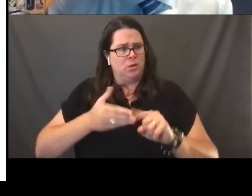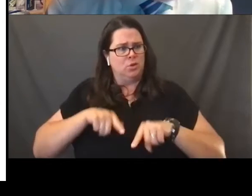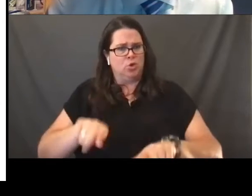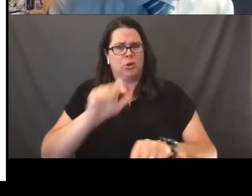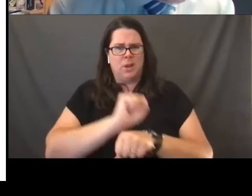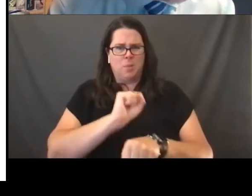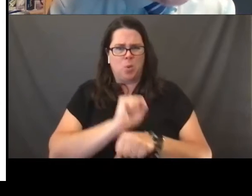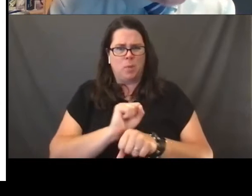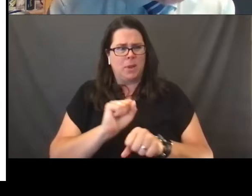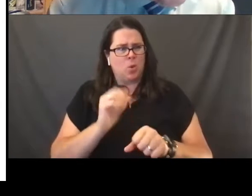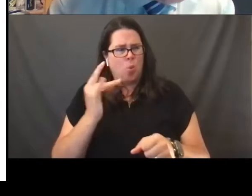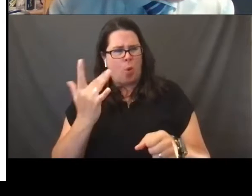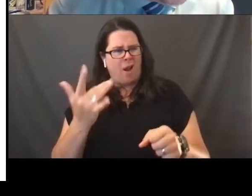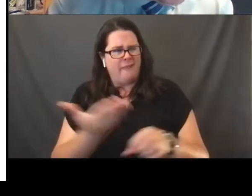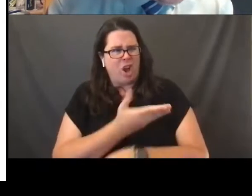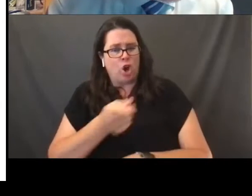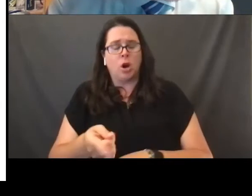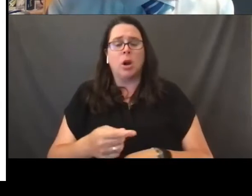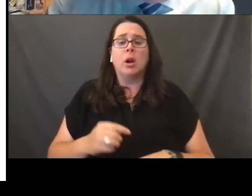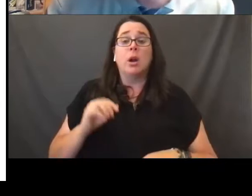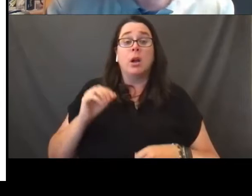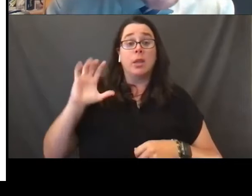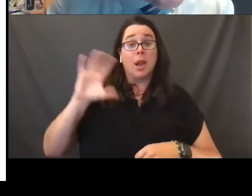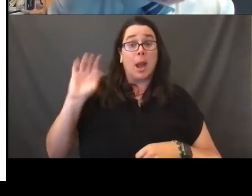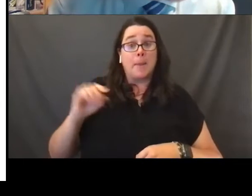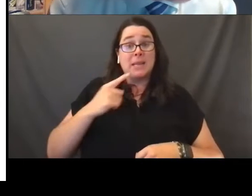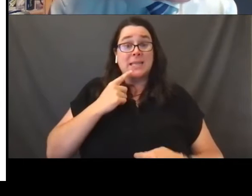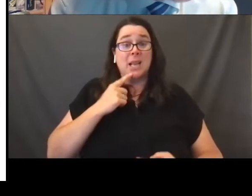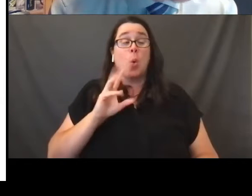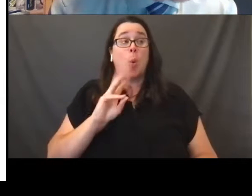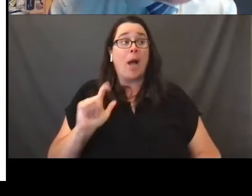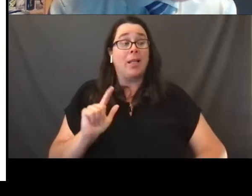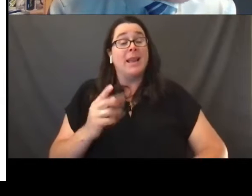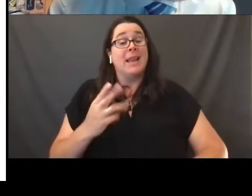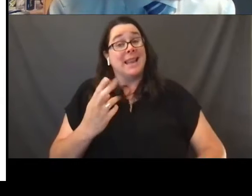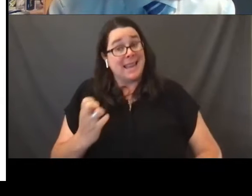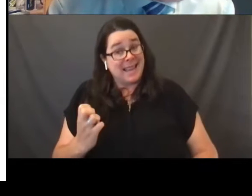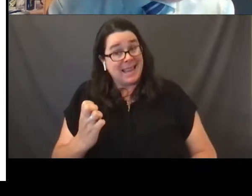Her employer said, well, he was going to represent himself,